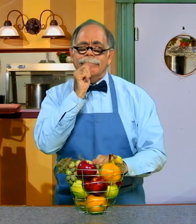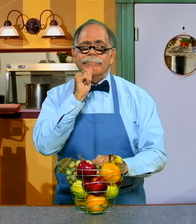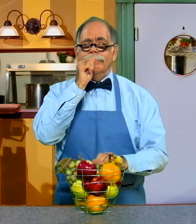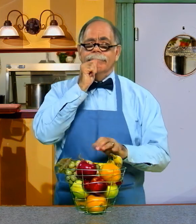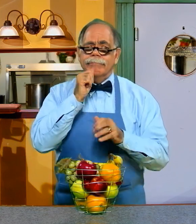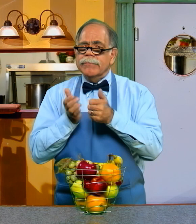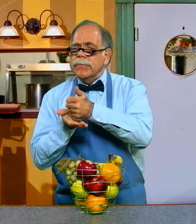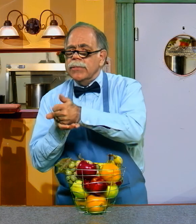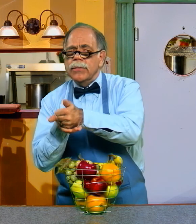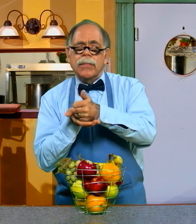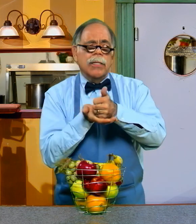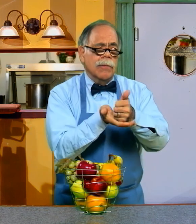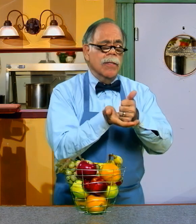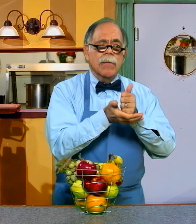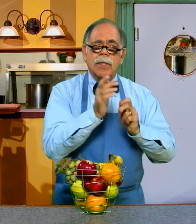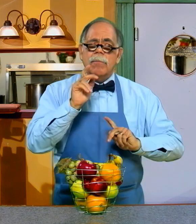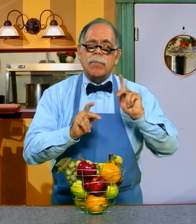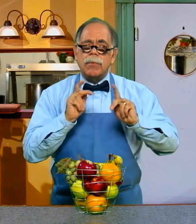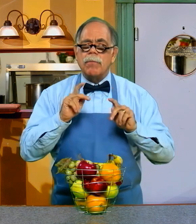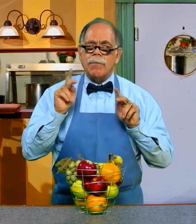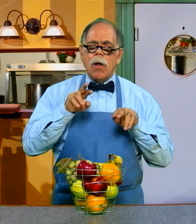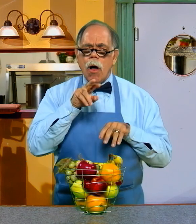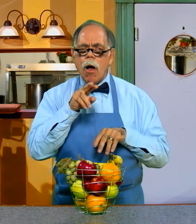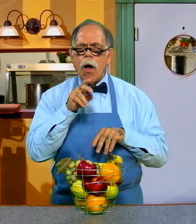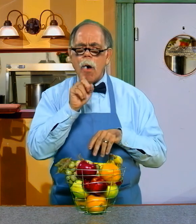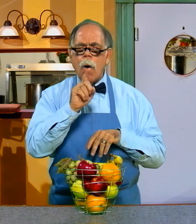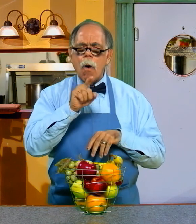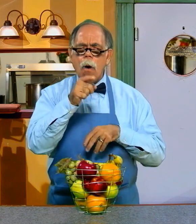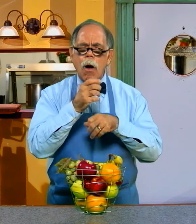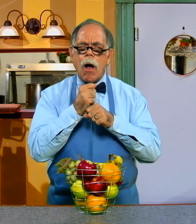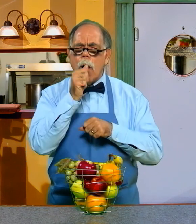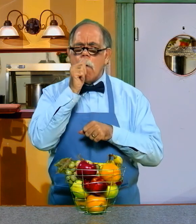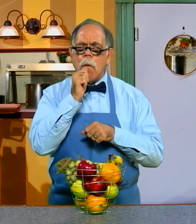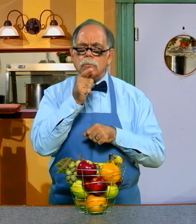MAYBE YOU ARE ALWAYS HELPING PEOPLE. YOU KEEP ON PATIENTLY HELPING.